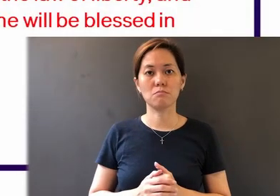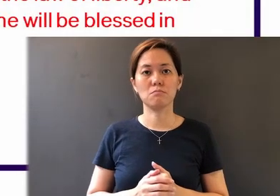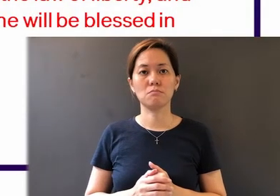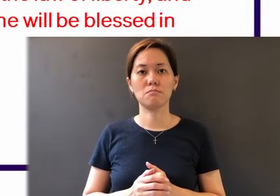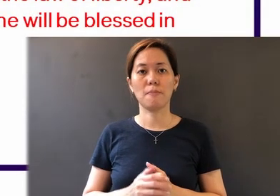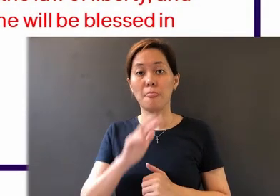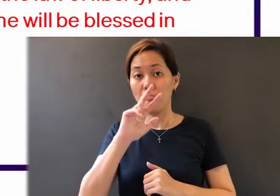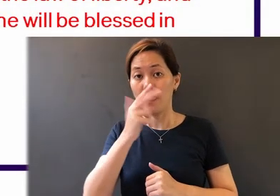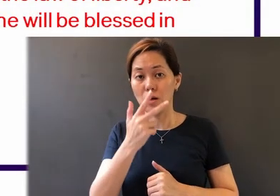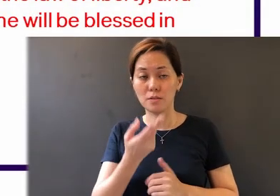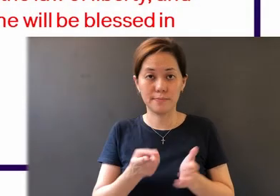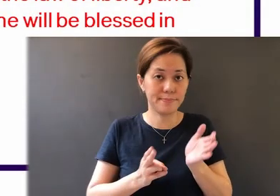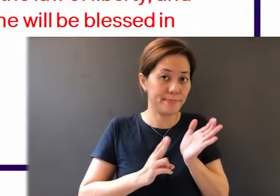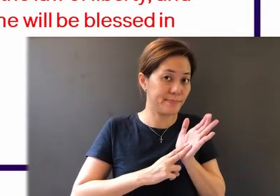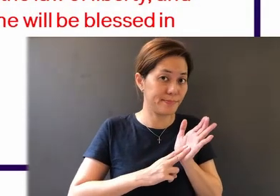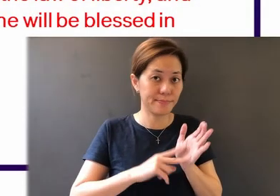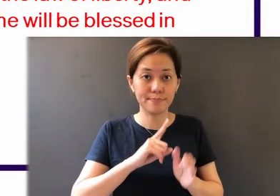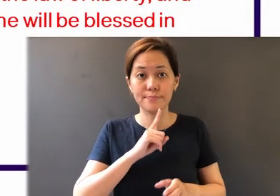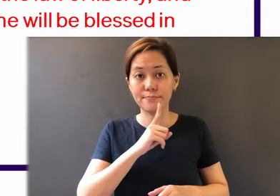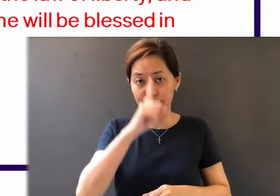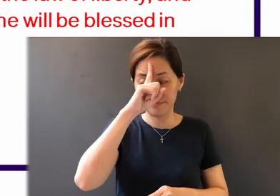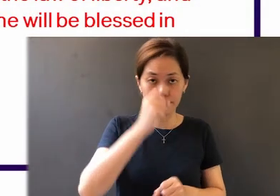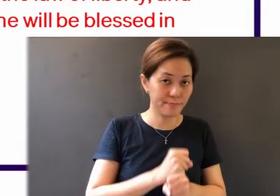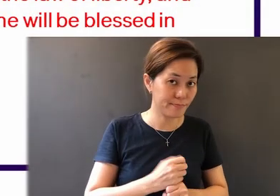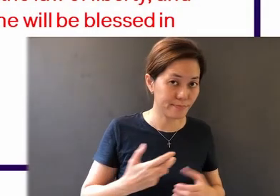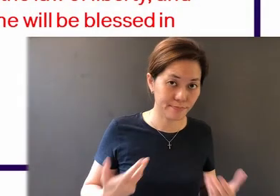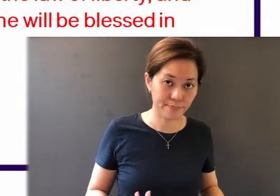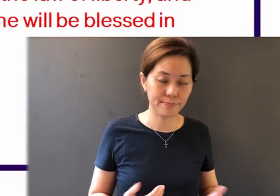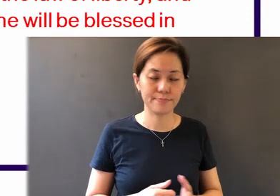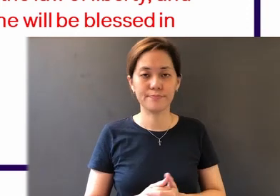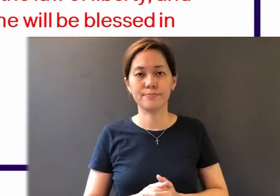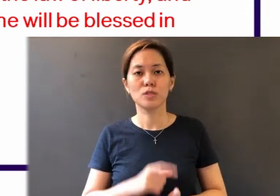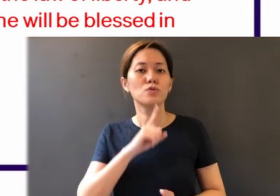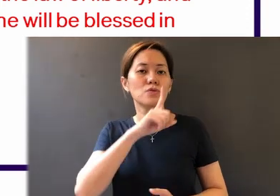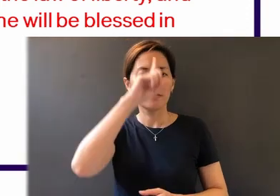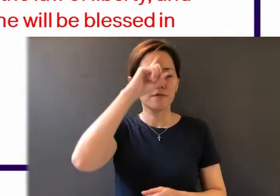The third sign and test for real faith is that: Real faith hears,